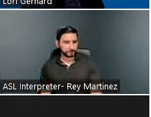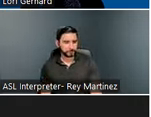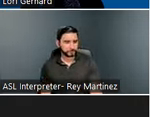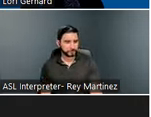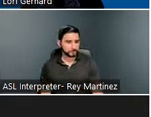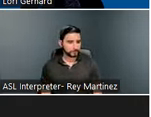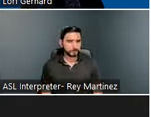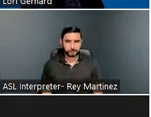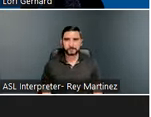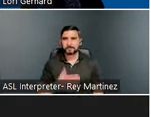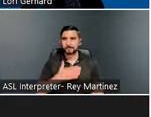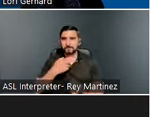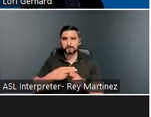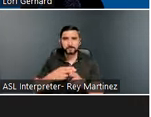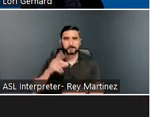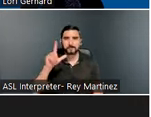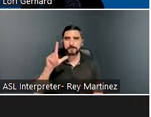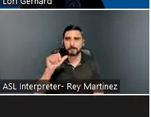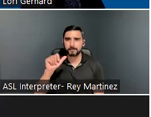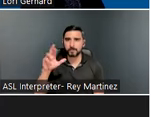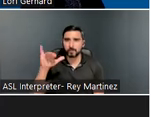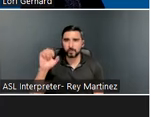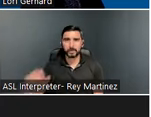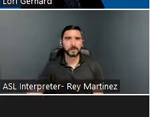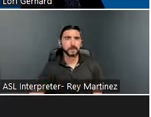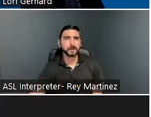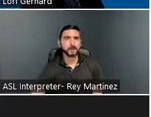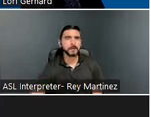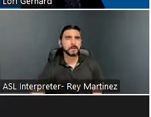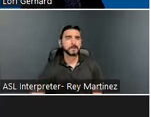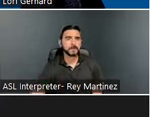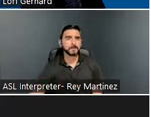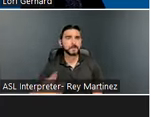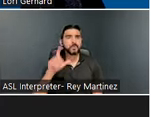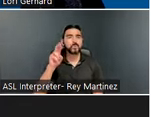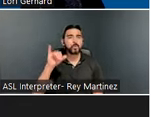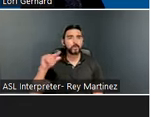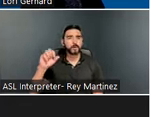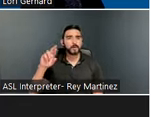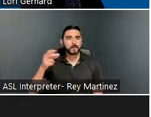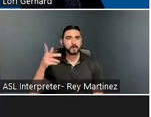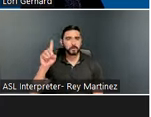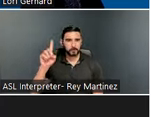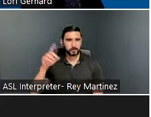My name is Lori Gerhard, and I am the Director of the Office for Interagency Innovations at ACL,